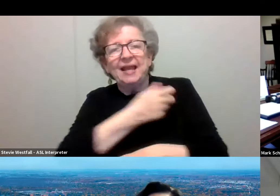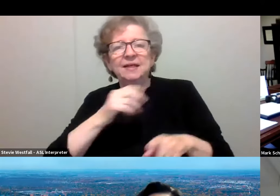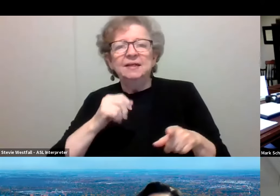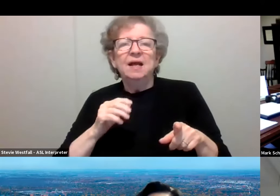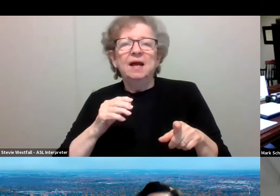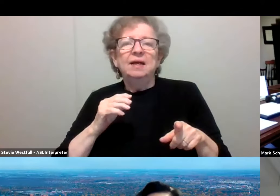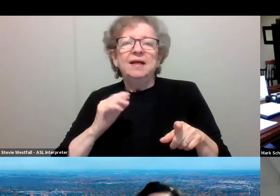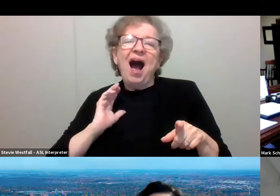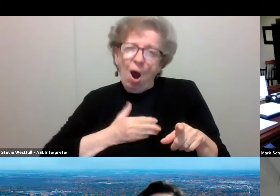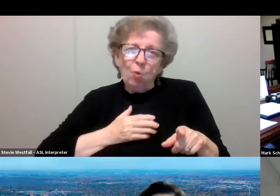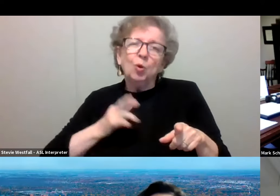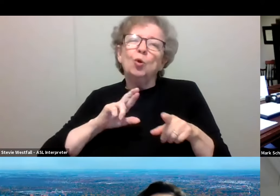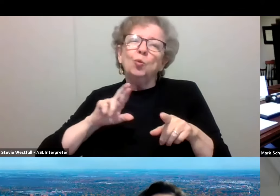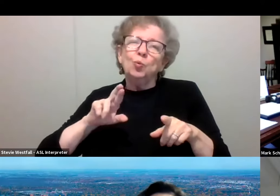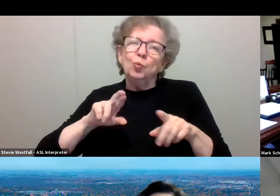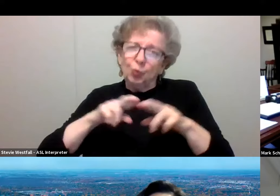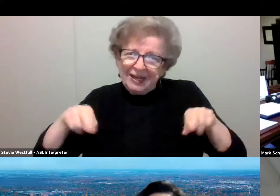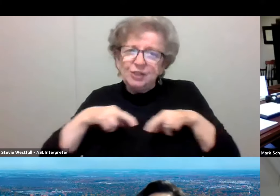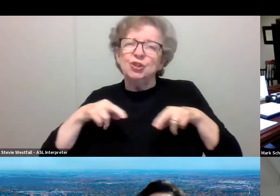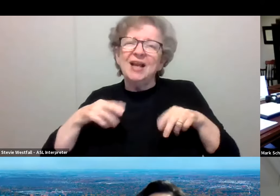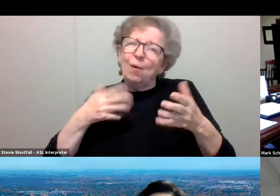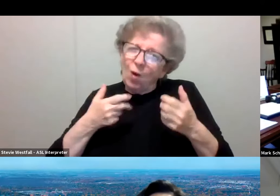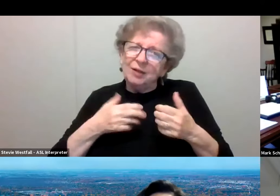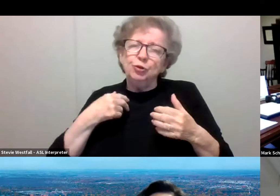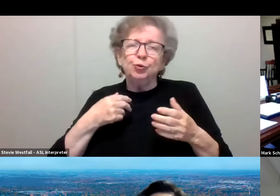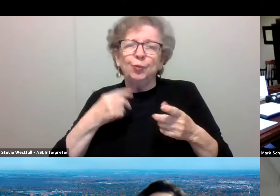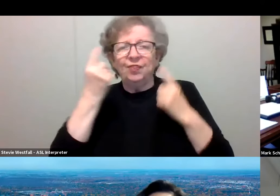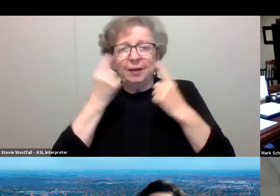And you know, I did wanna reflect on the fact that tomorrow we're gonna mark